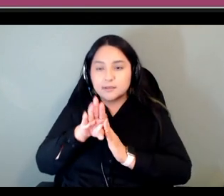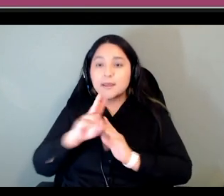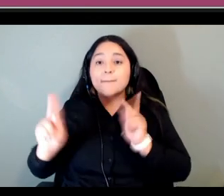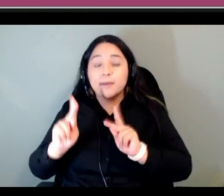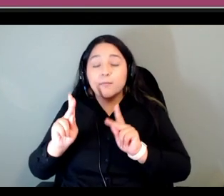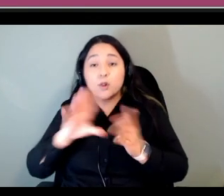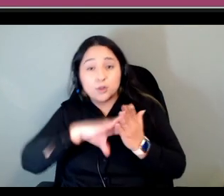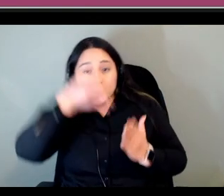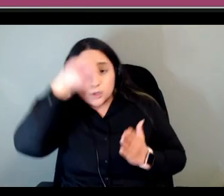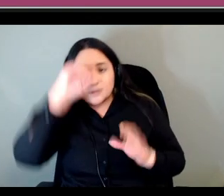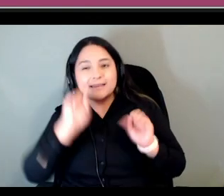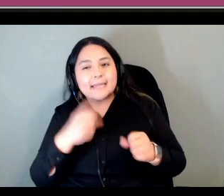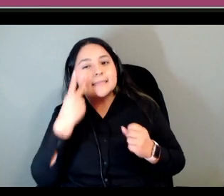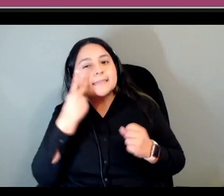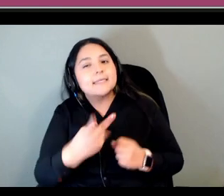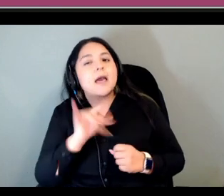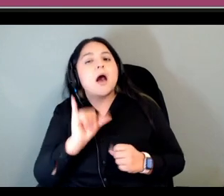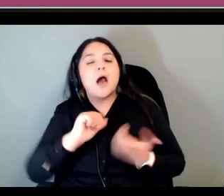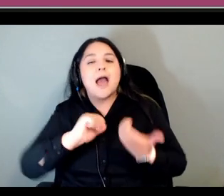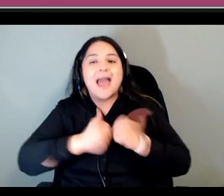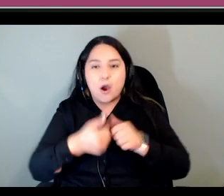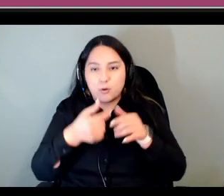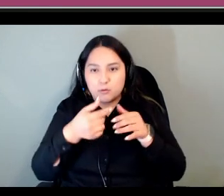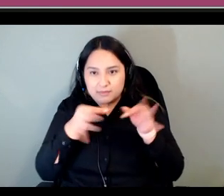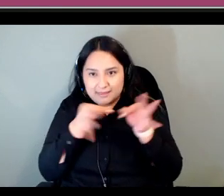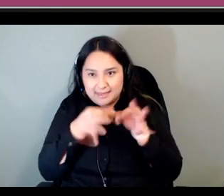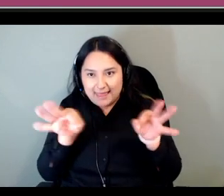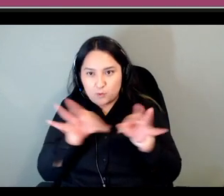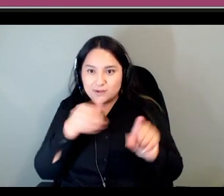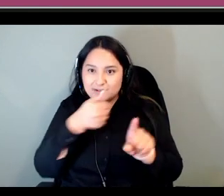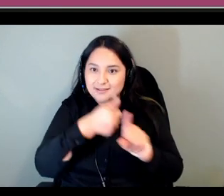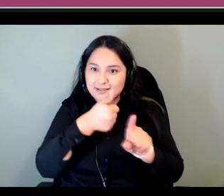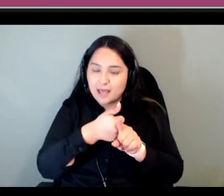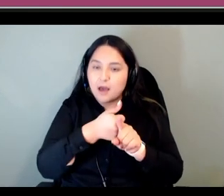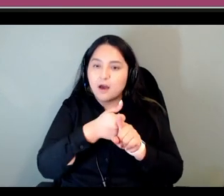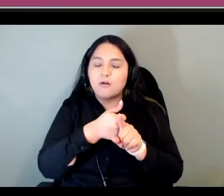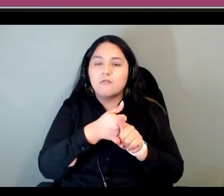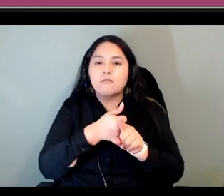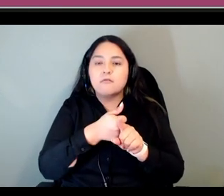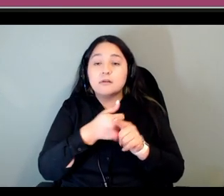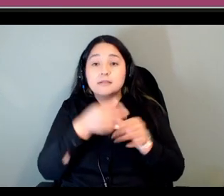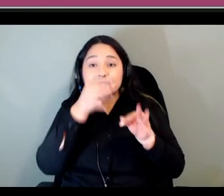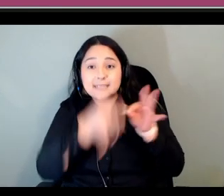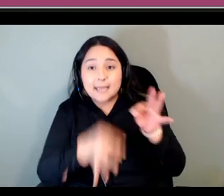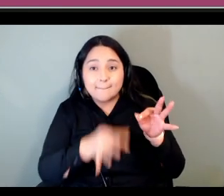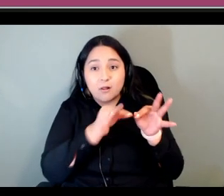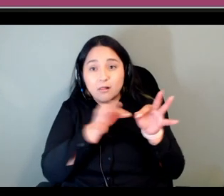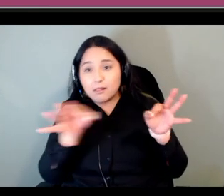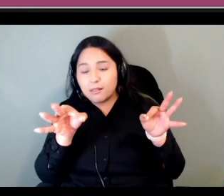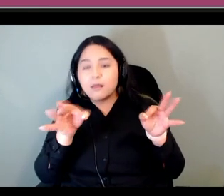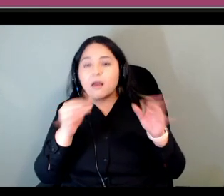builds up from simple forms to more complex forms and so i'd like to give a shout out